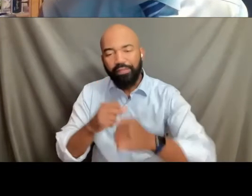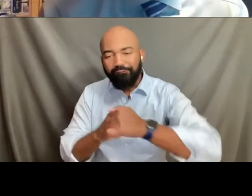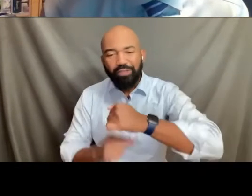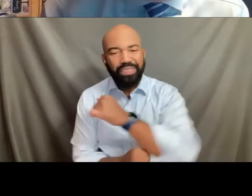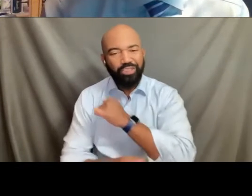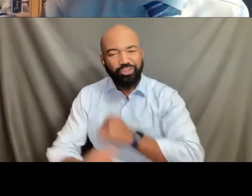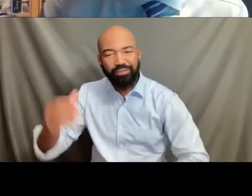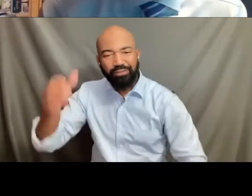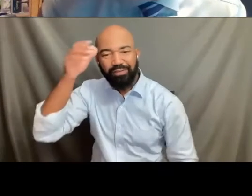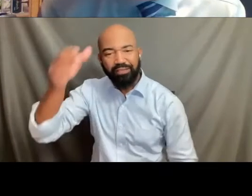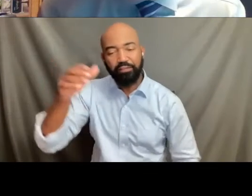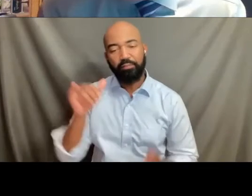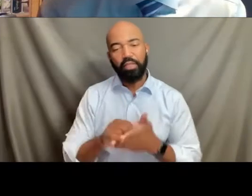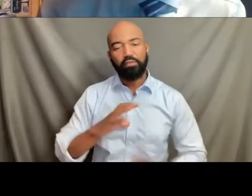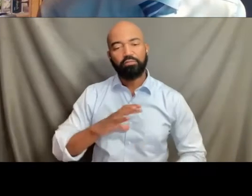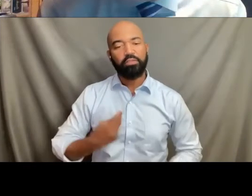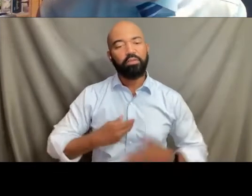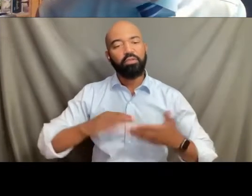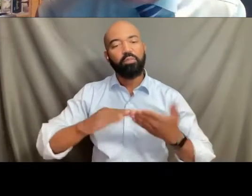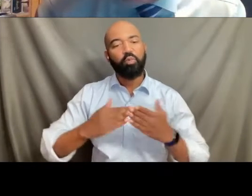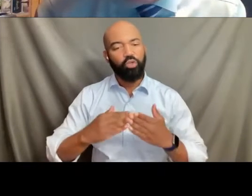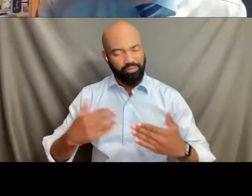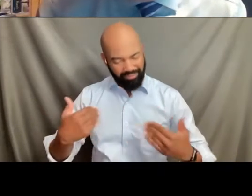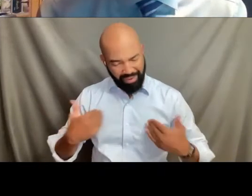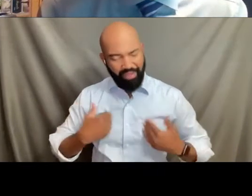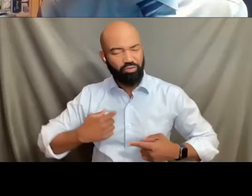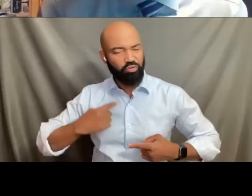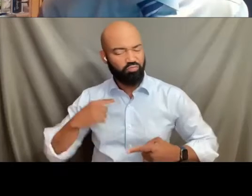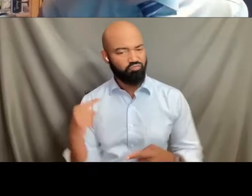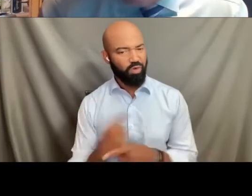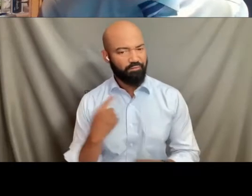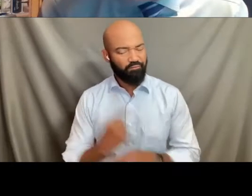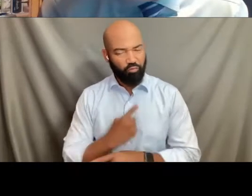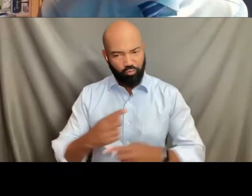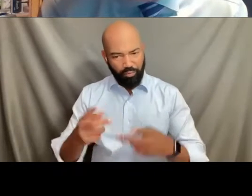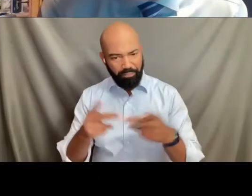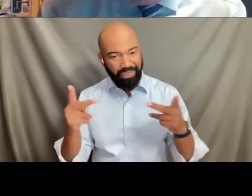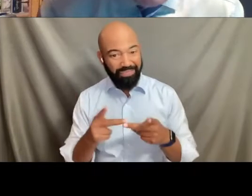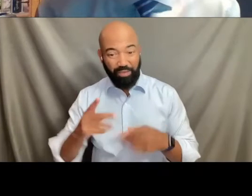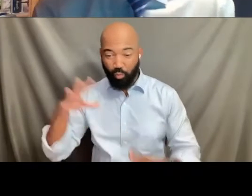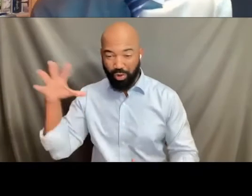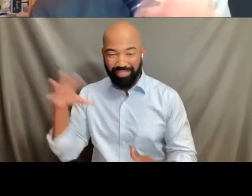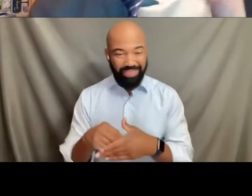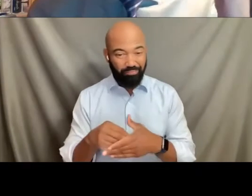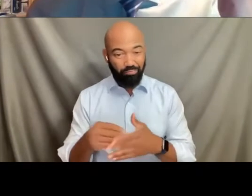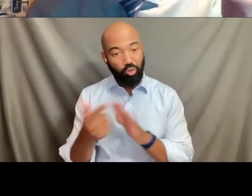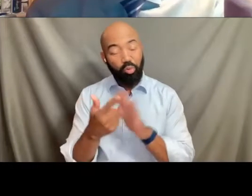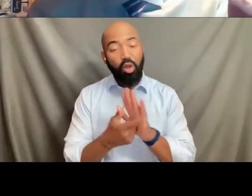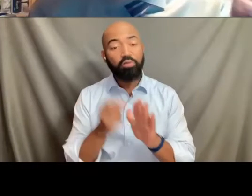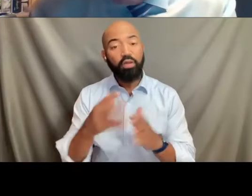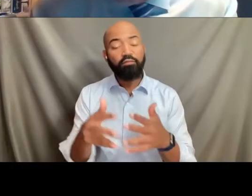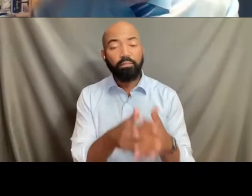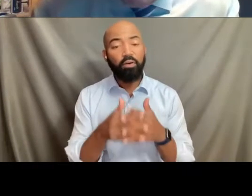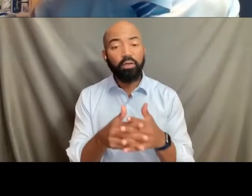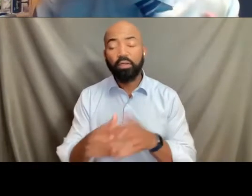that our transgender community takes its rightful place inside the laws of this country, not only when it comes to employment,